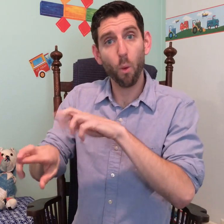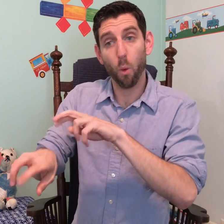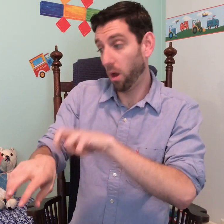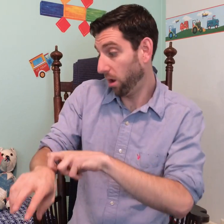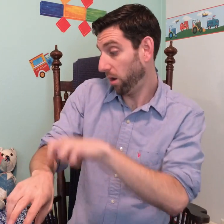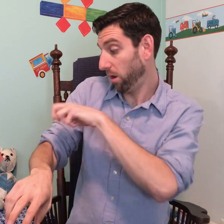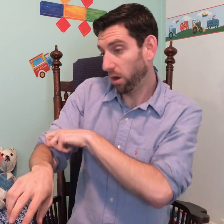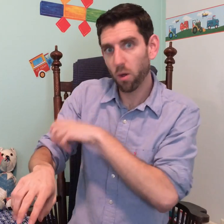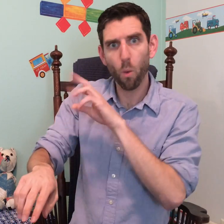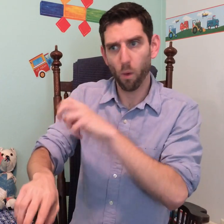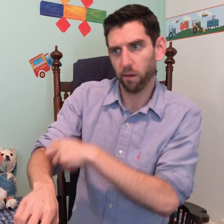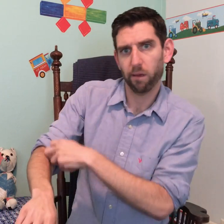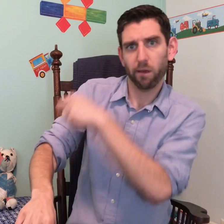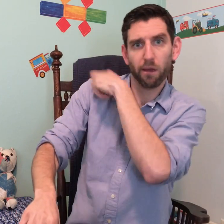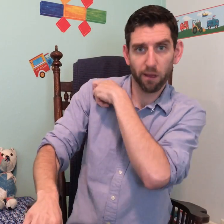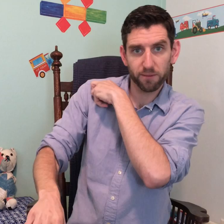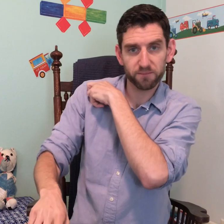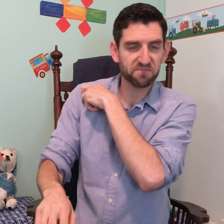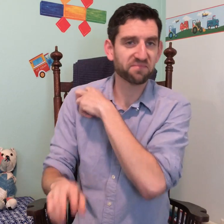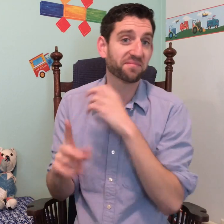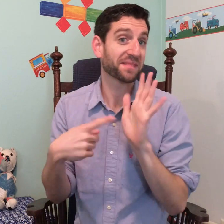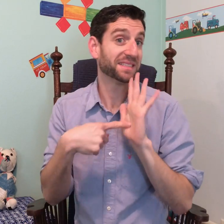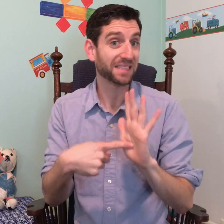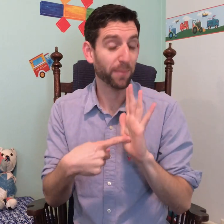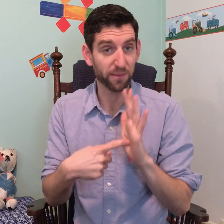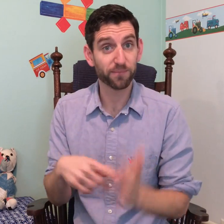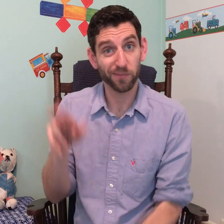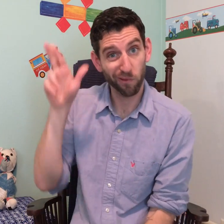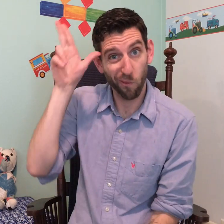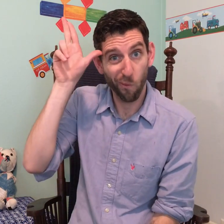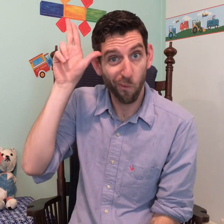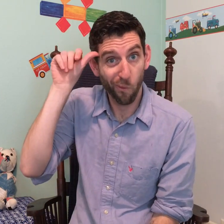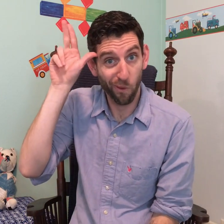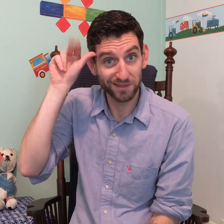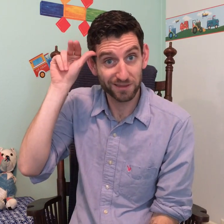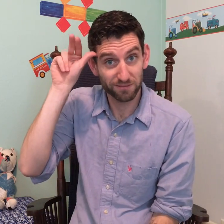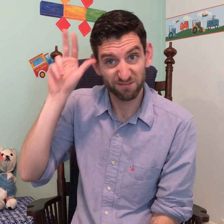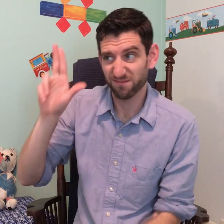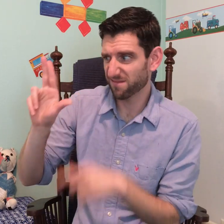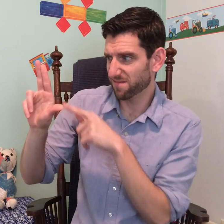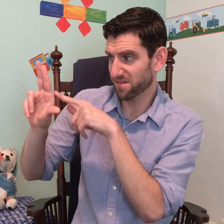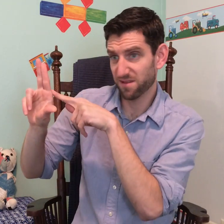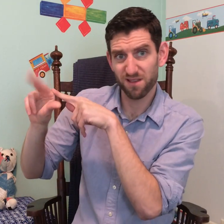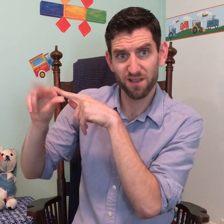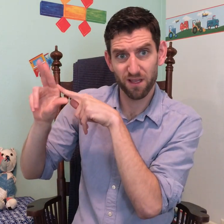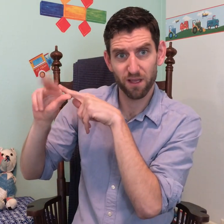maybe moving from the wrist to the elbow, or from the elbow to the shoulder. For example, the HORSE sign uses the knuckle joints here.